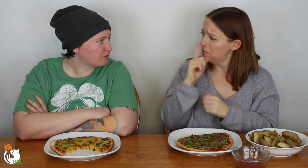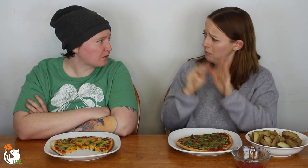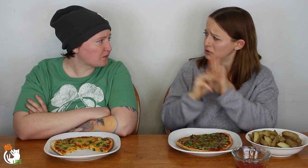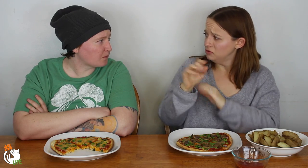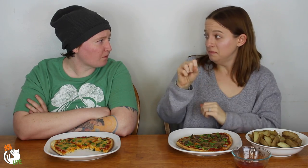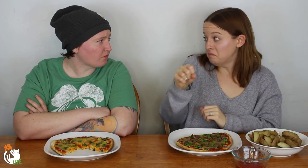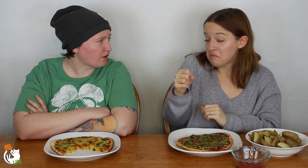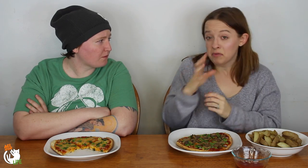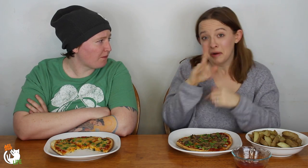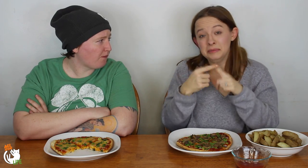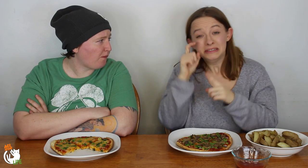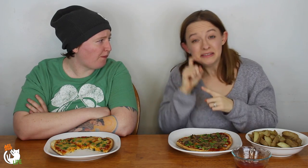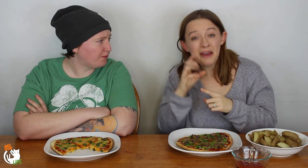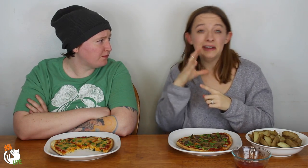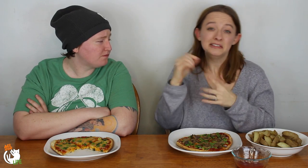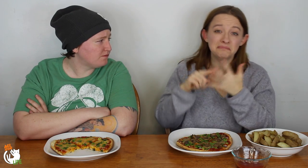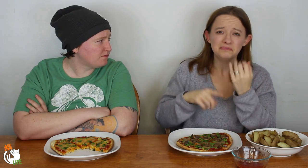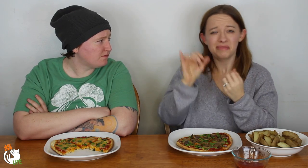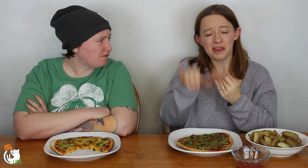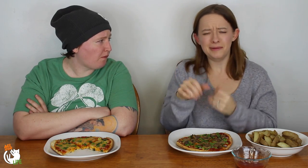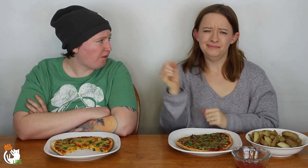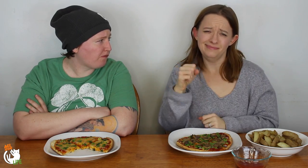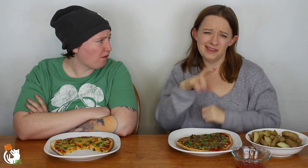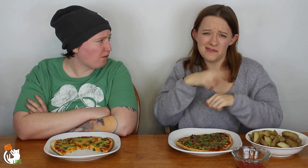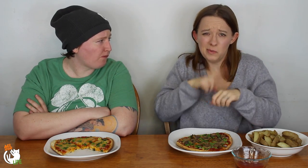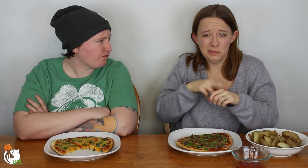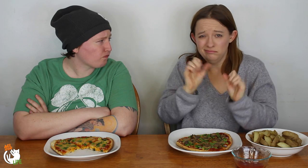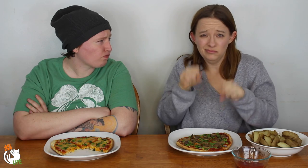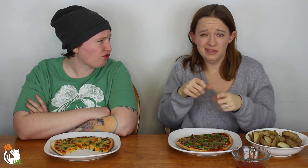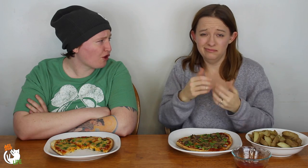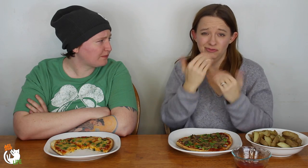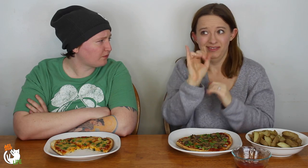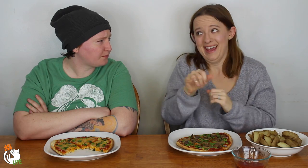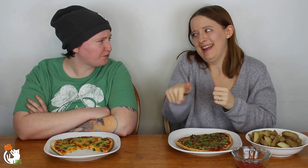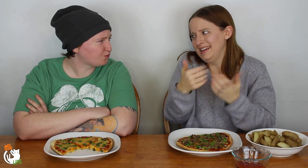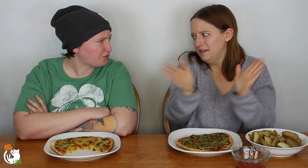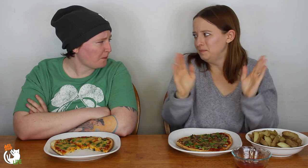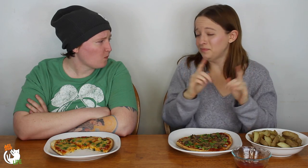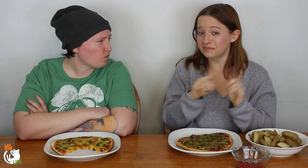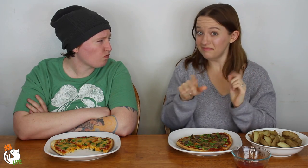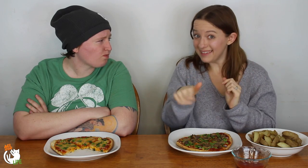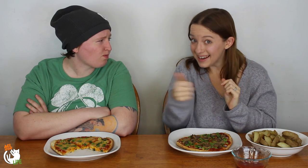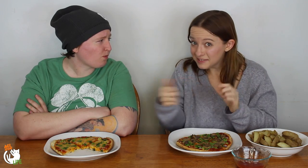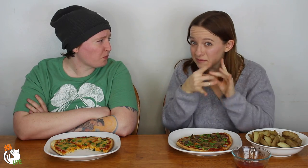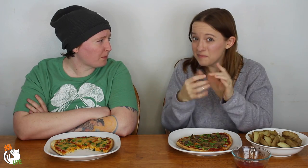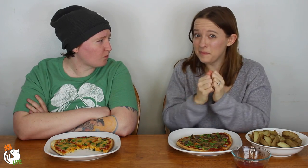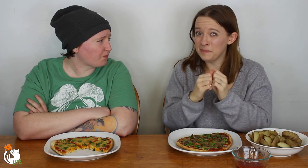Some of that information, yes it mature, maybe if it's talking about sex or other things, of course you can restrict that, regardless, no matter who.